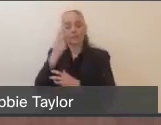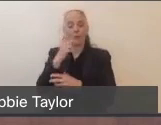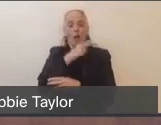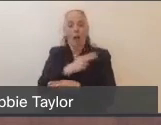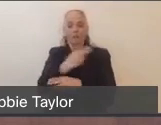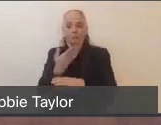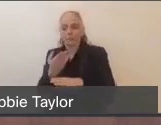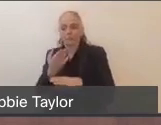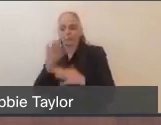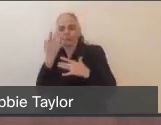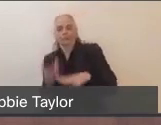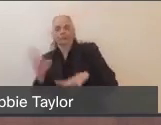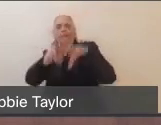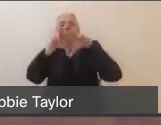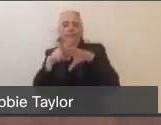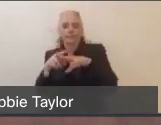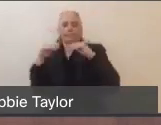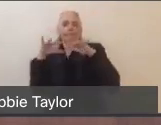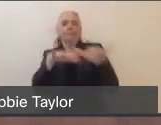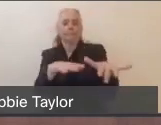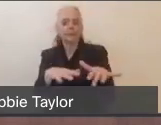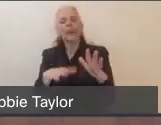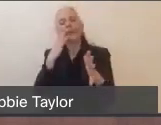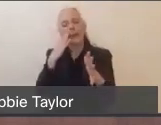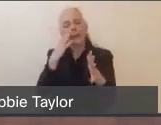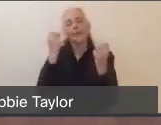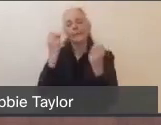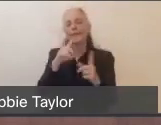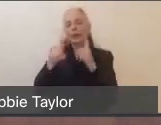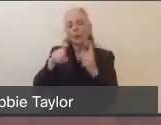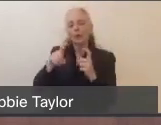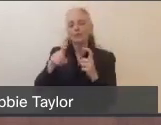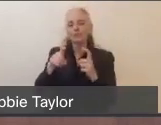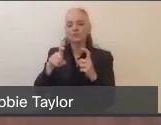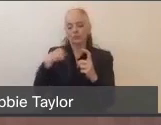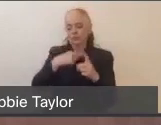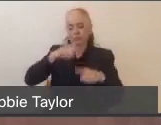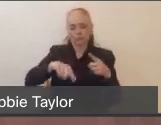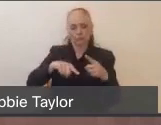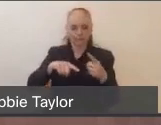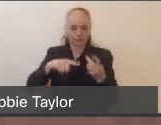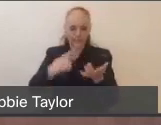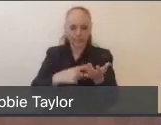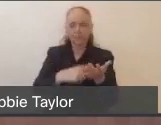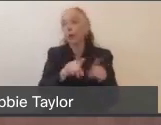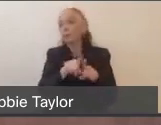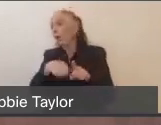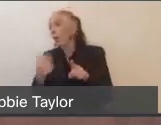we didn't have a chance to address, and also questions that didn't pertain to this topic, but we've certainly hung on to them for a future town hall meeting.